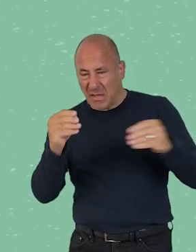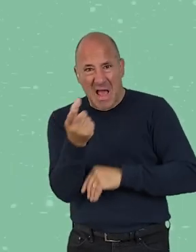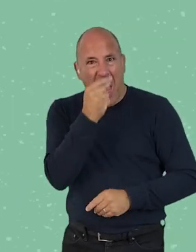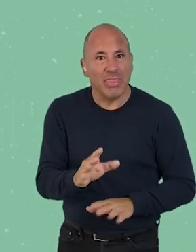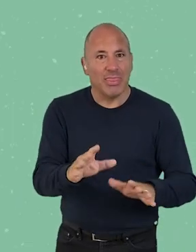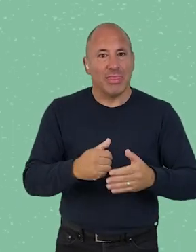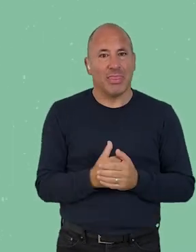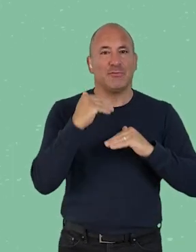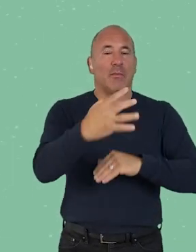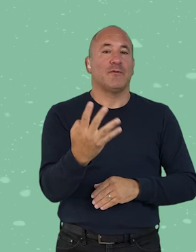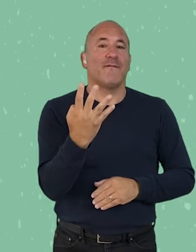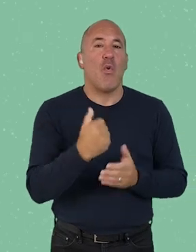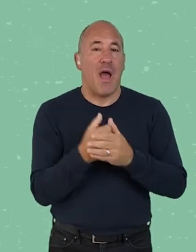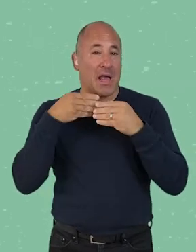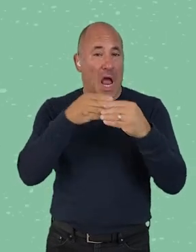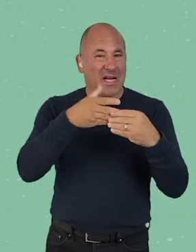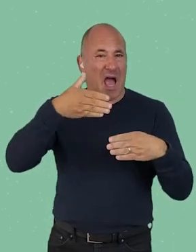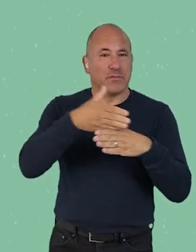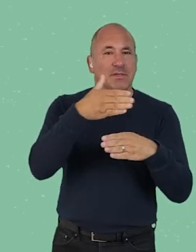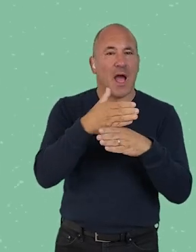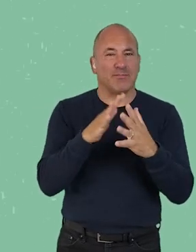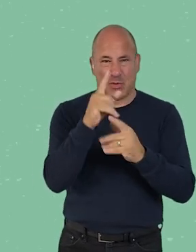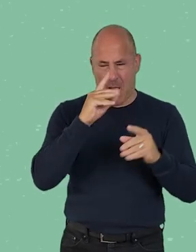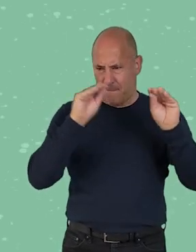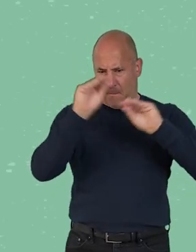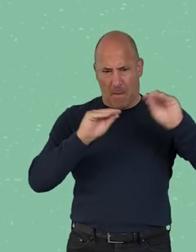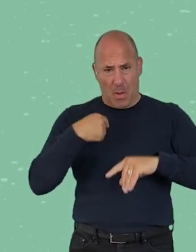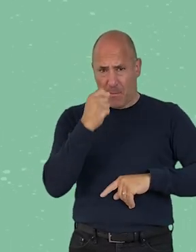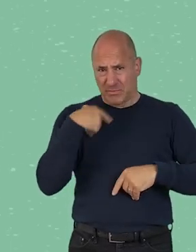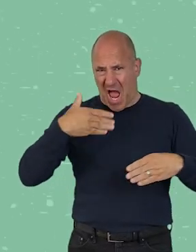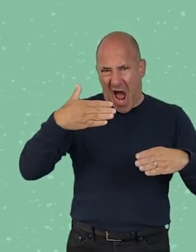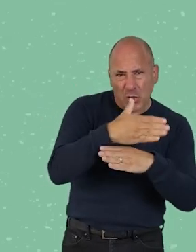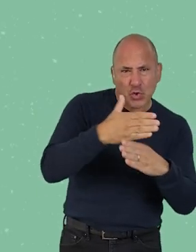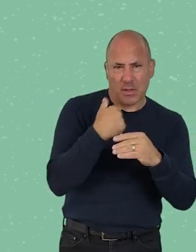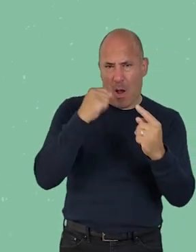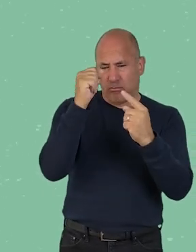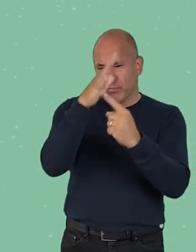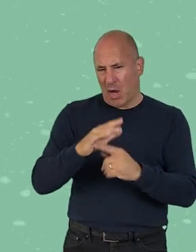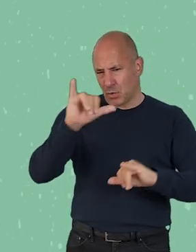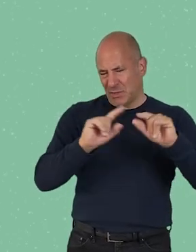and Chapter 4: a guided exercise to help you map all potential actions and prioritise what to take forward.